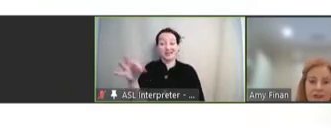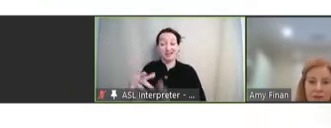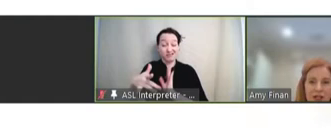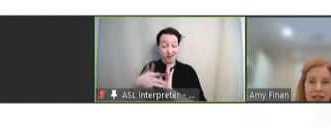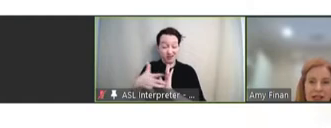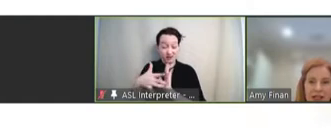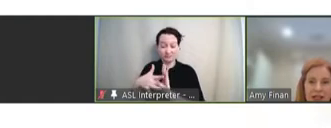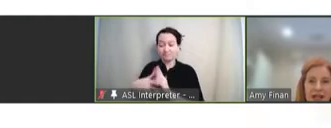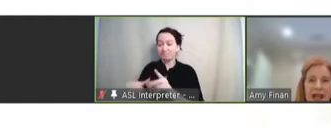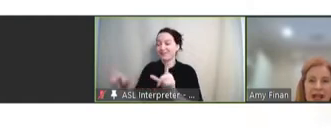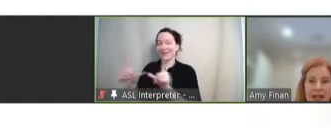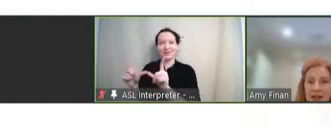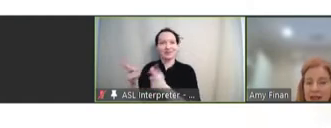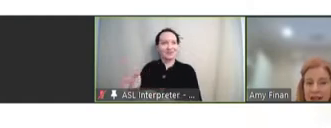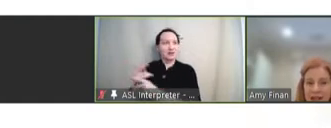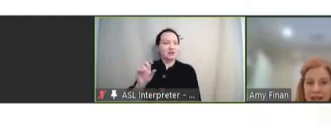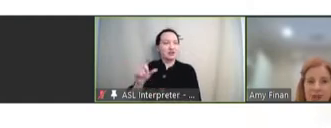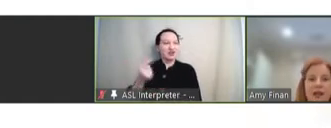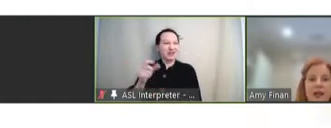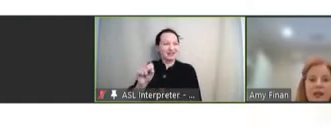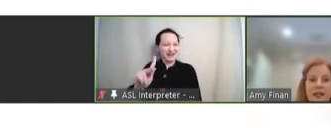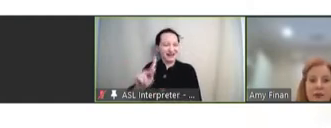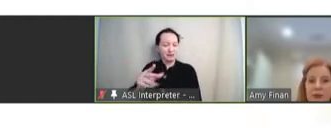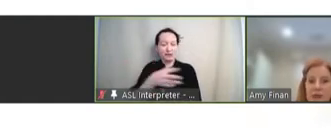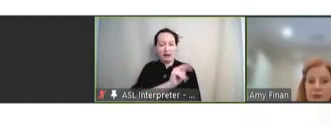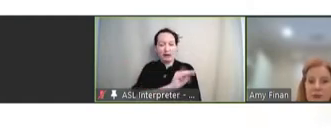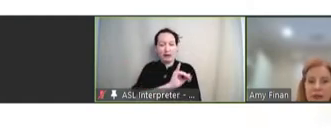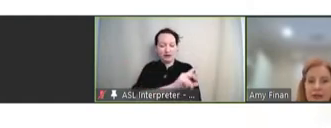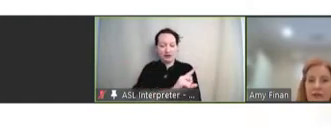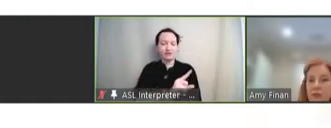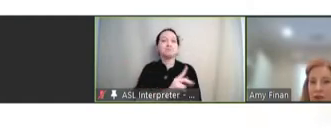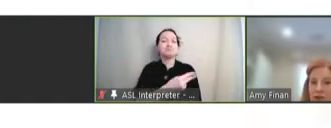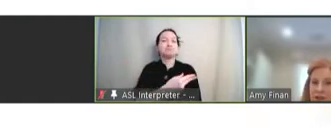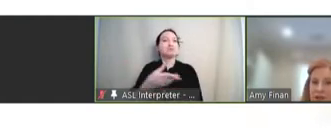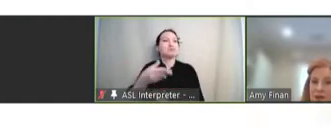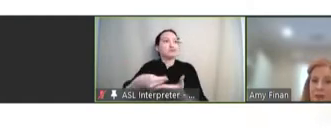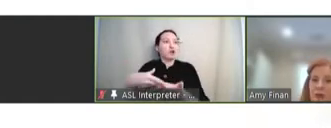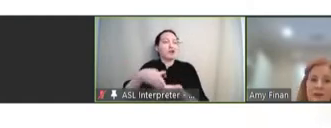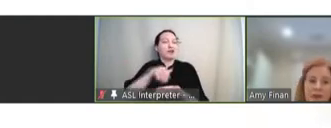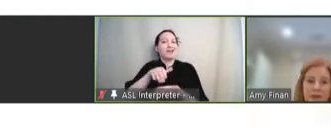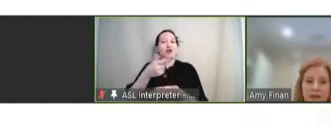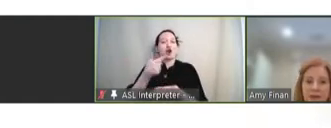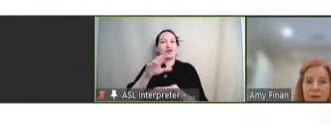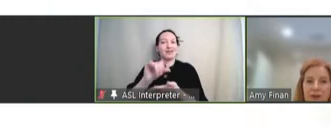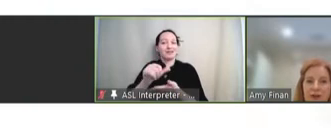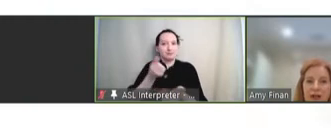from GSK and the NIH, Sabin received funding from BARDA to support this development project.